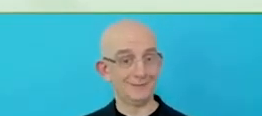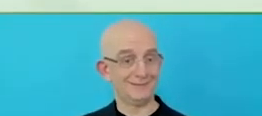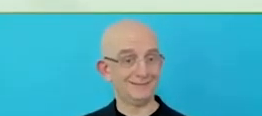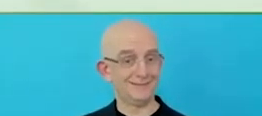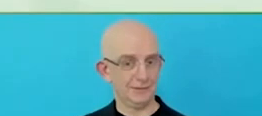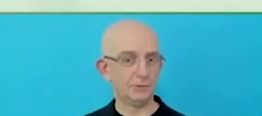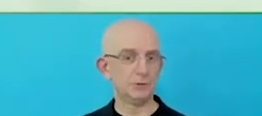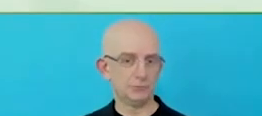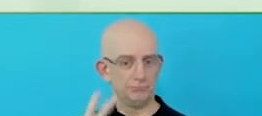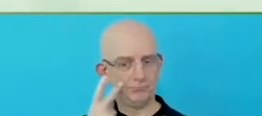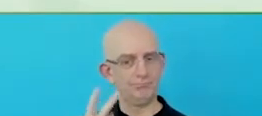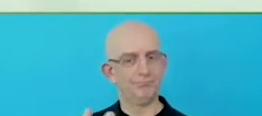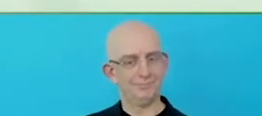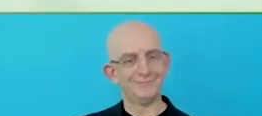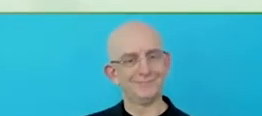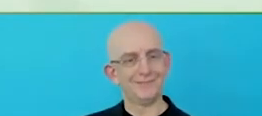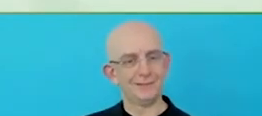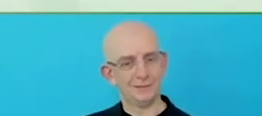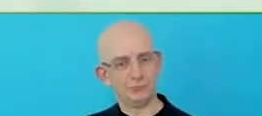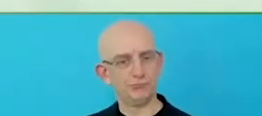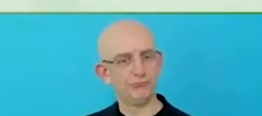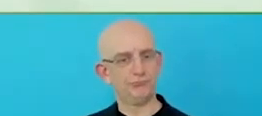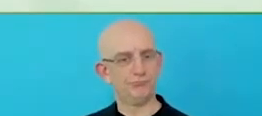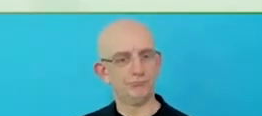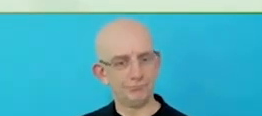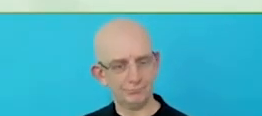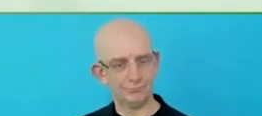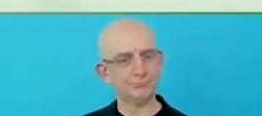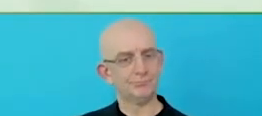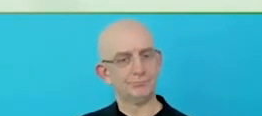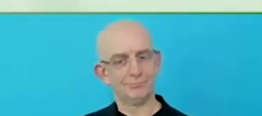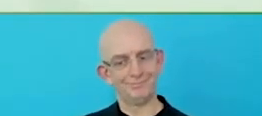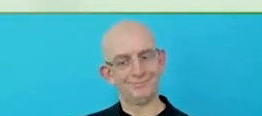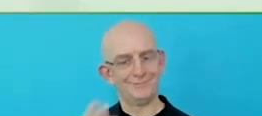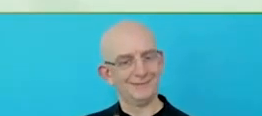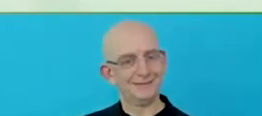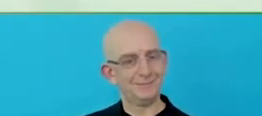Through those five key stakeholder groups that was mentioned, there